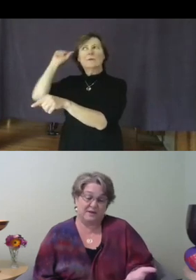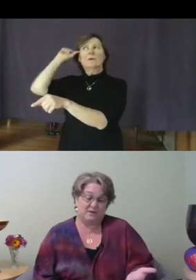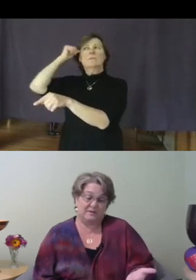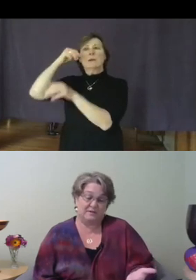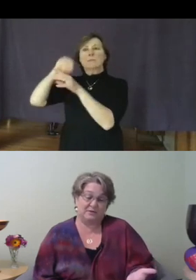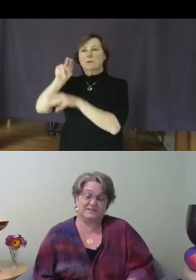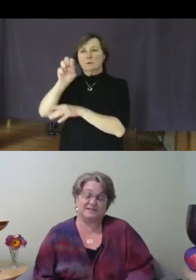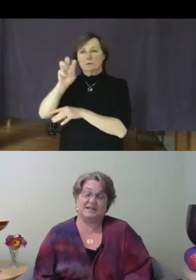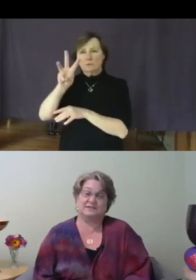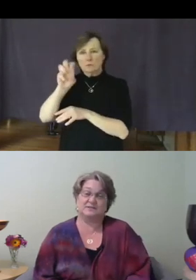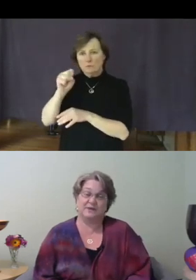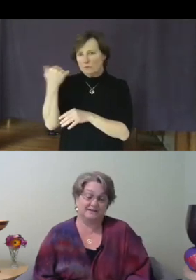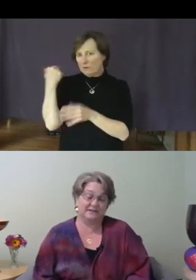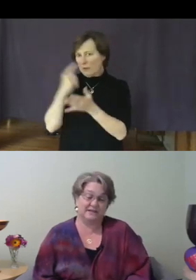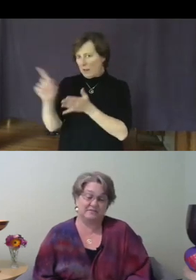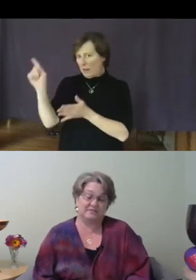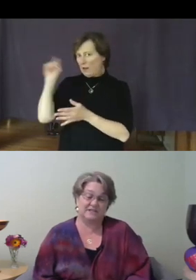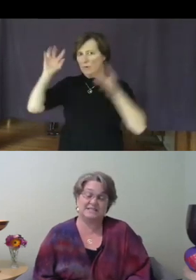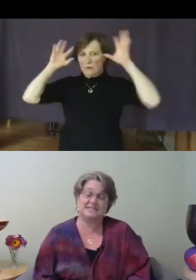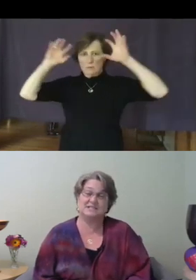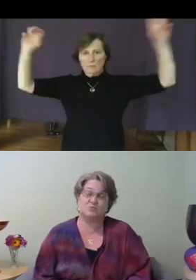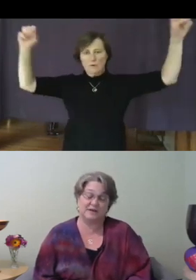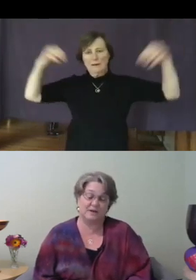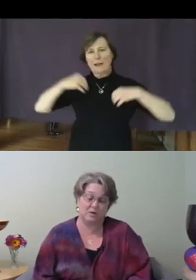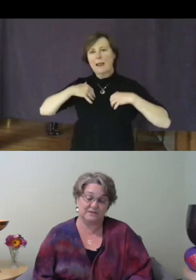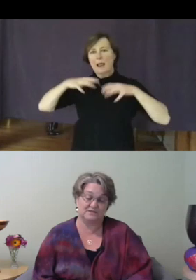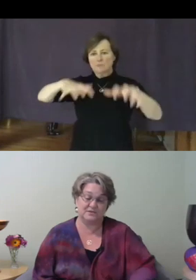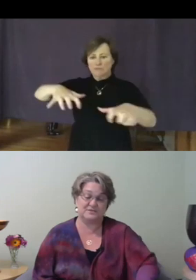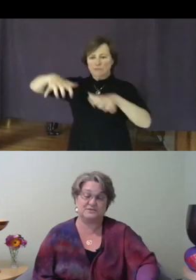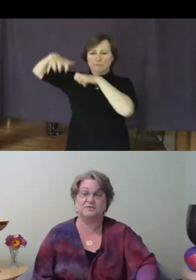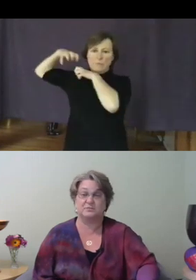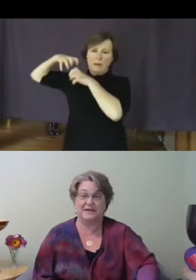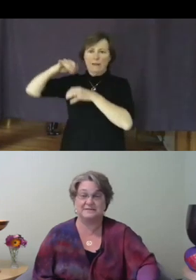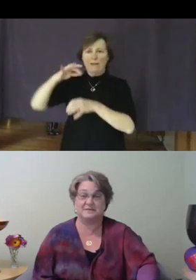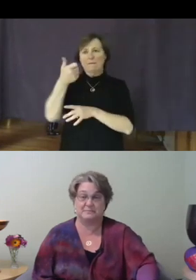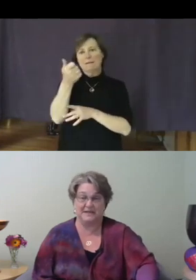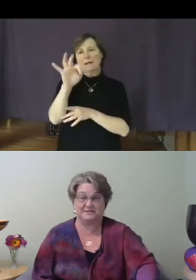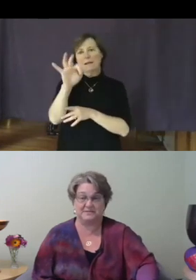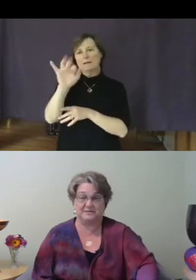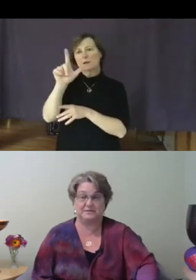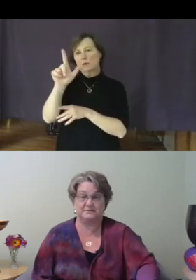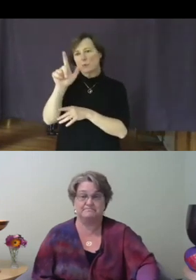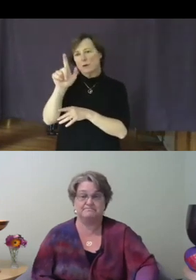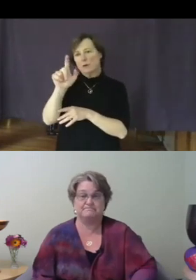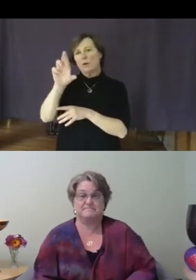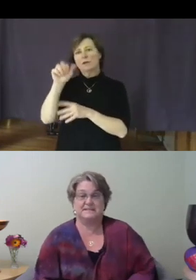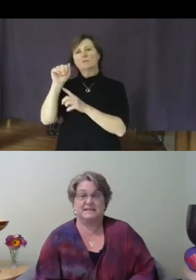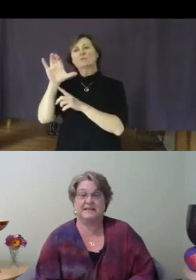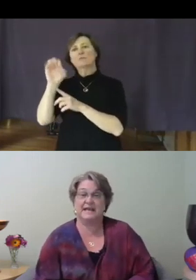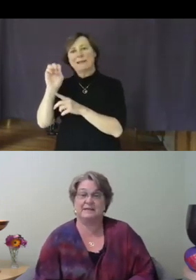when the president held a rally, of the 1921 Tulsa Race Massacre and can't but